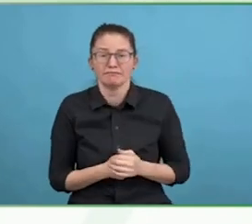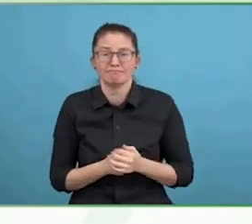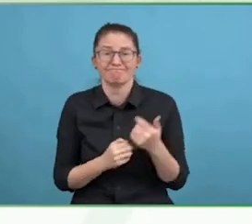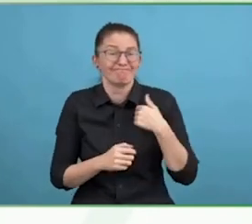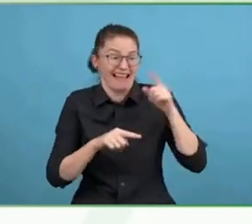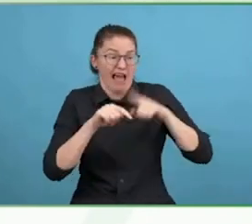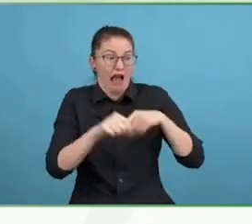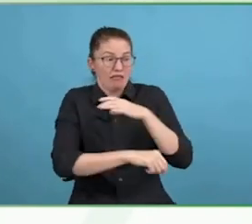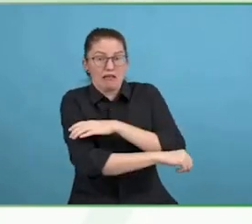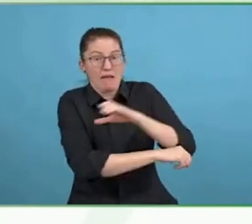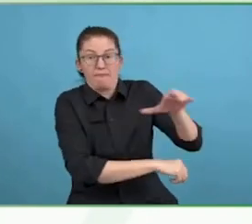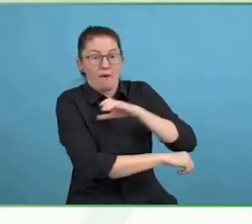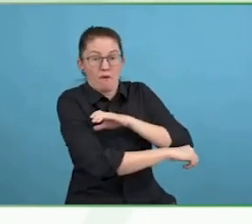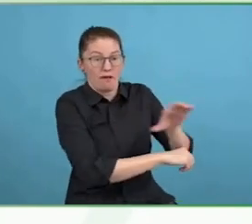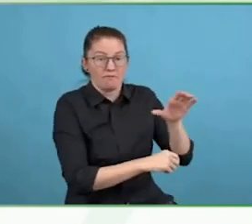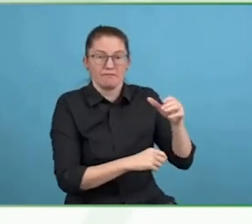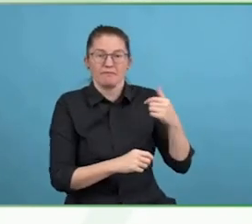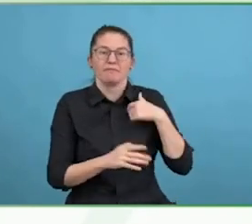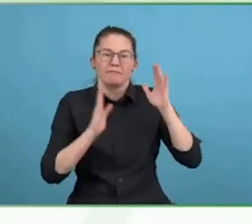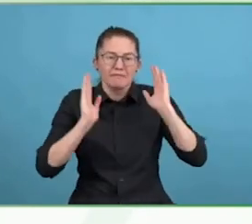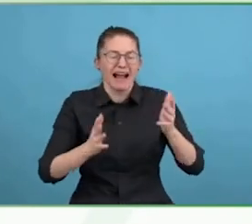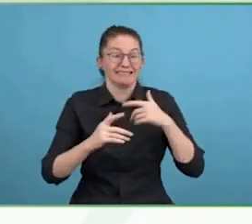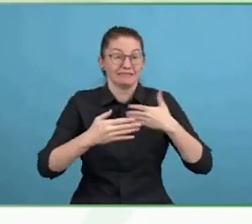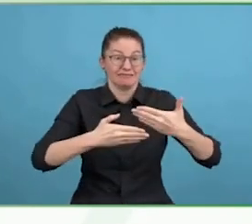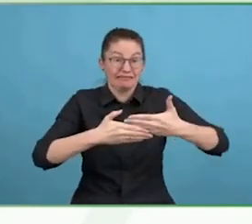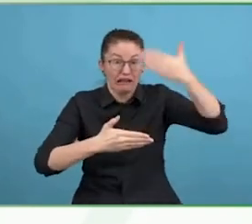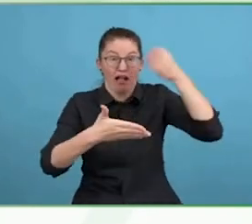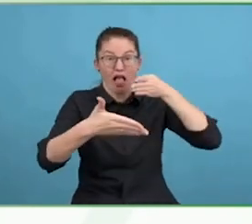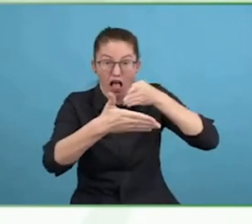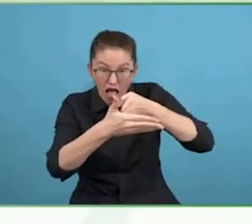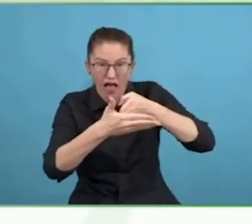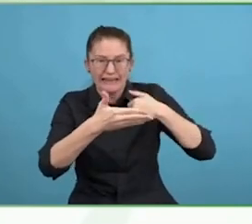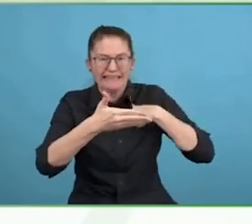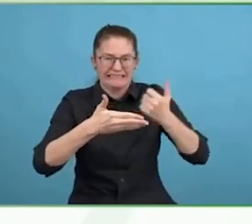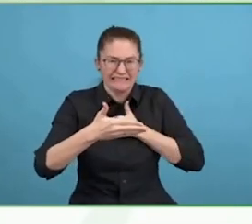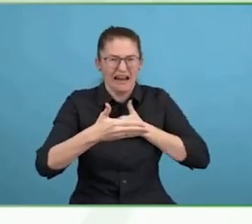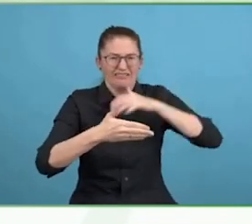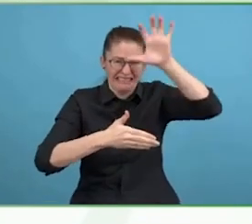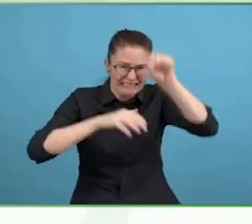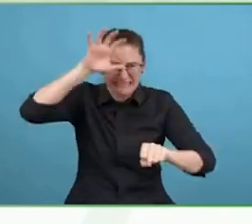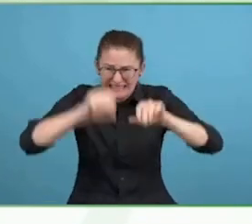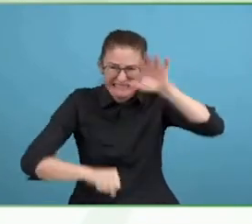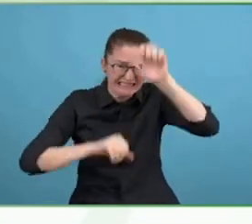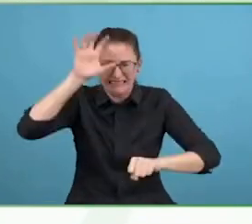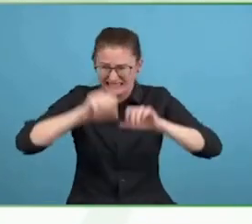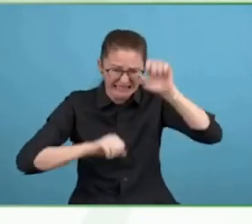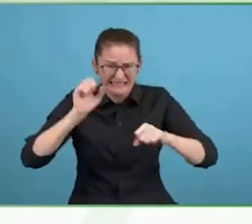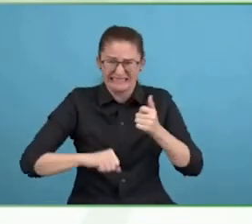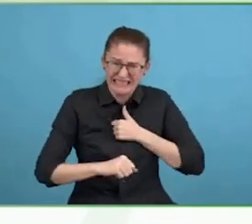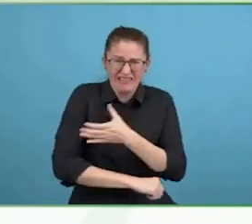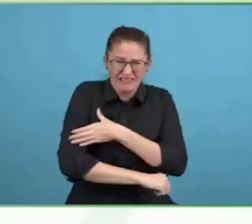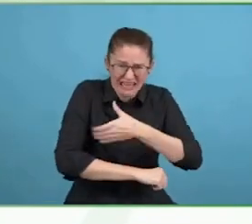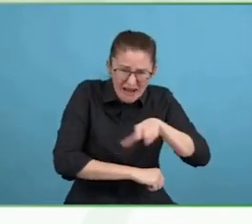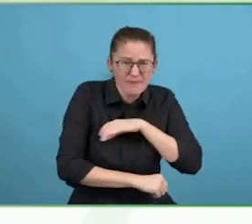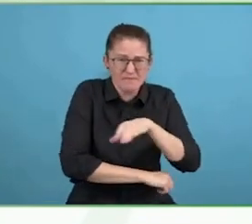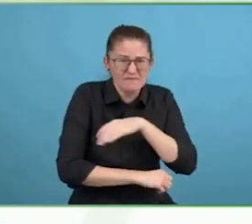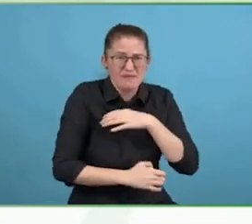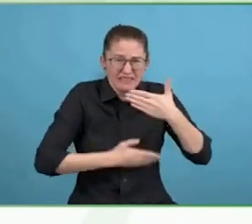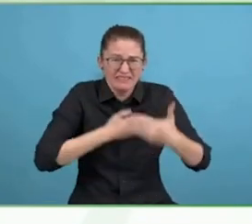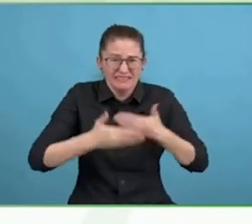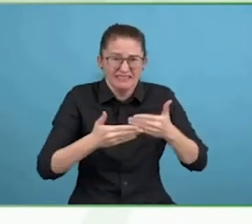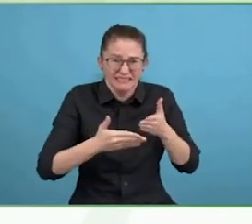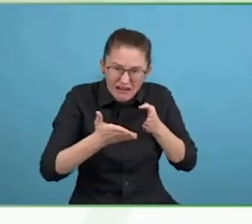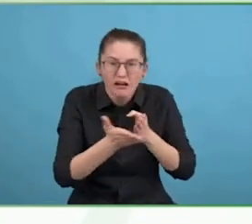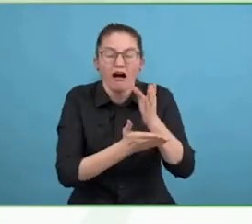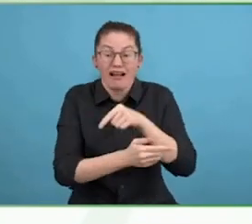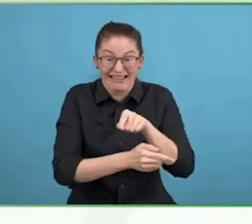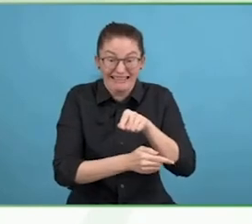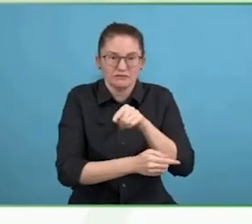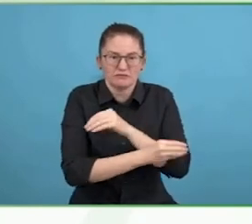Wonderful. Thank you. I wish we could speak more about Northern Pakistan and Afghanistan